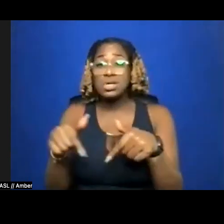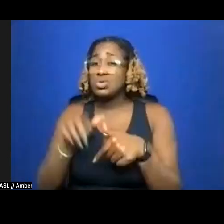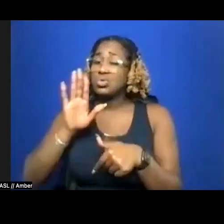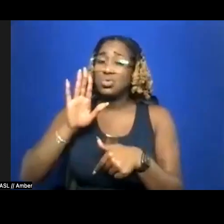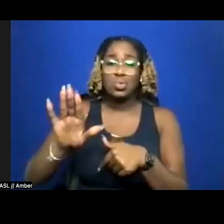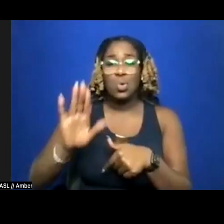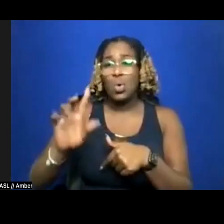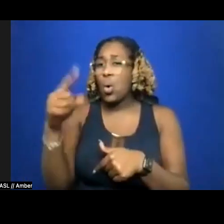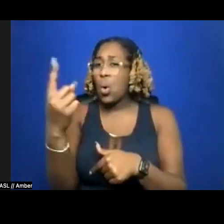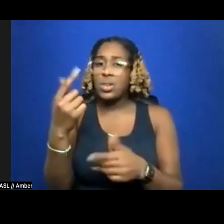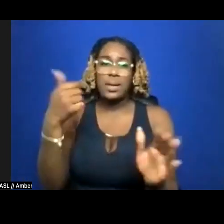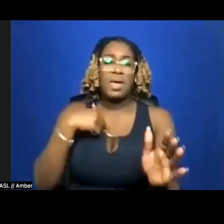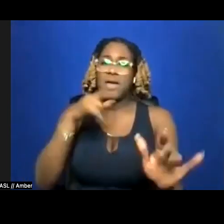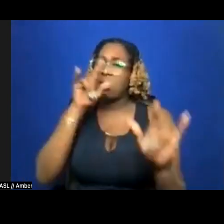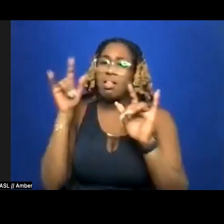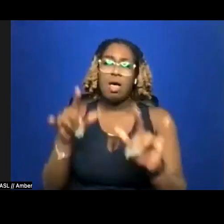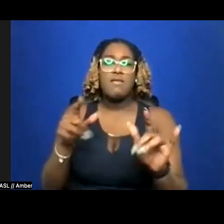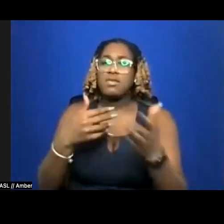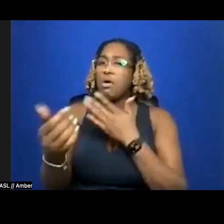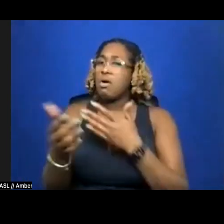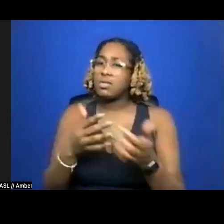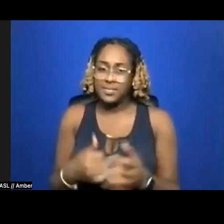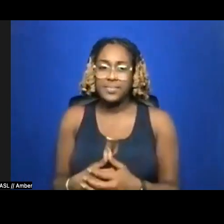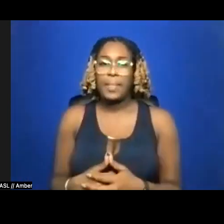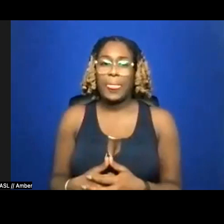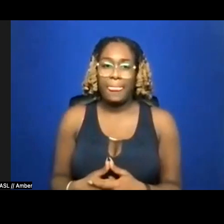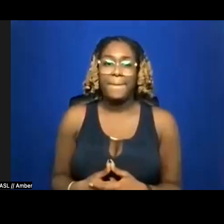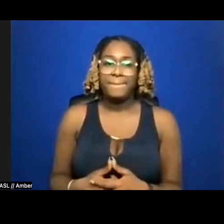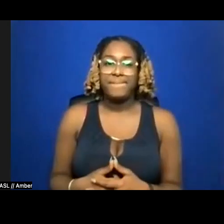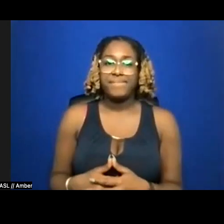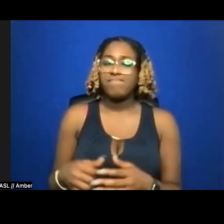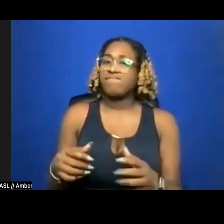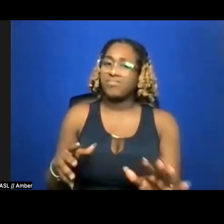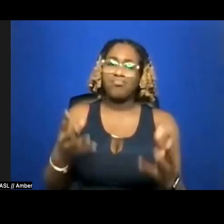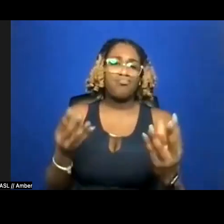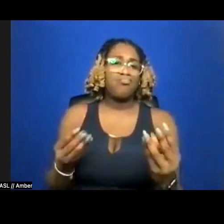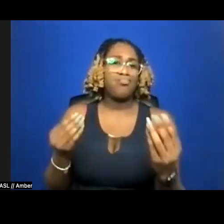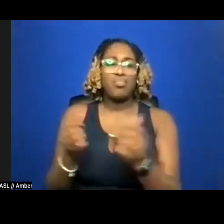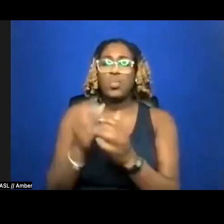me I’ve loved regardless. I tend you with a gardener’s knotted hands.